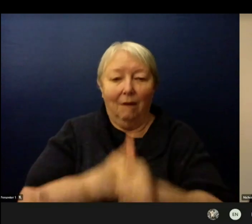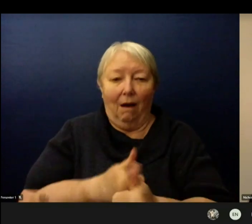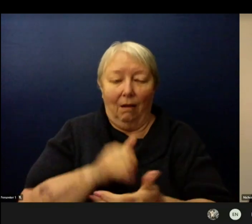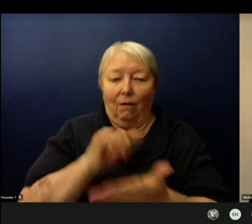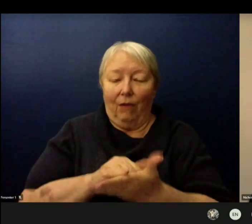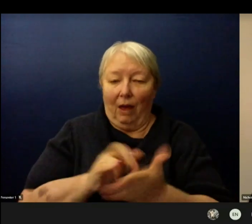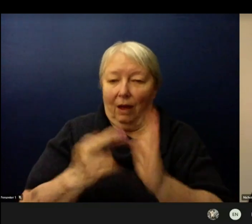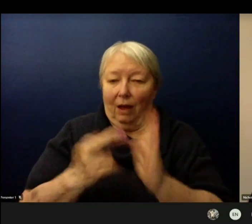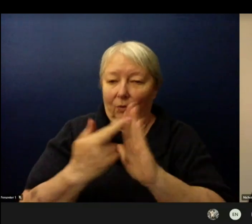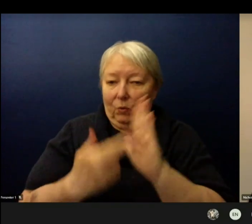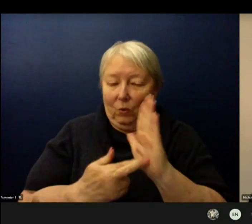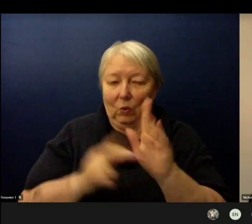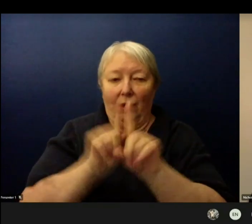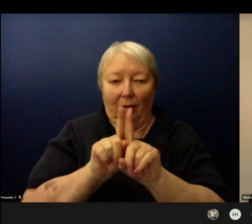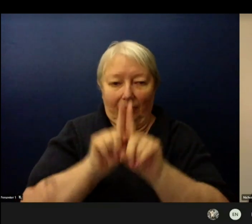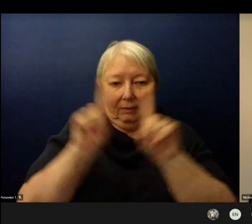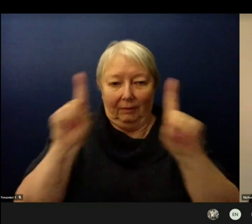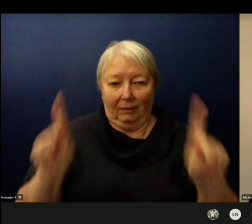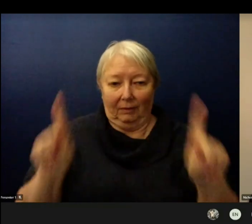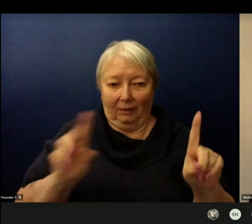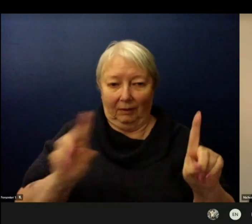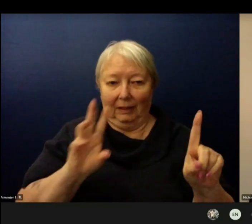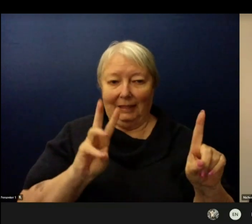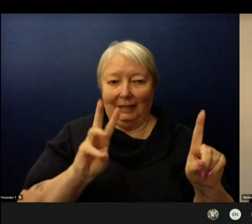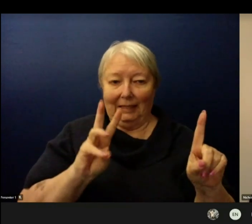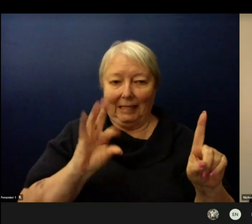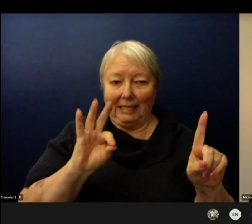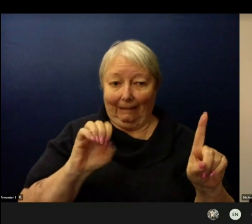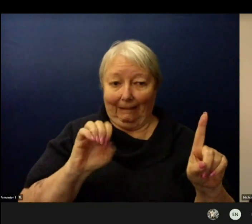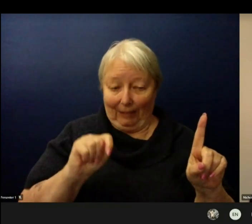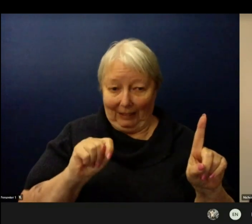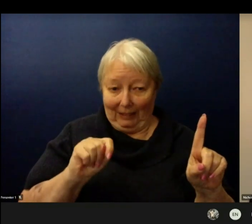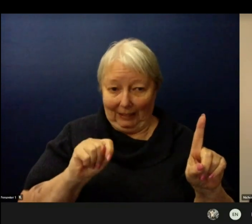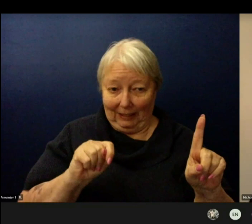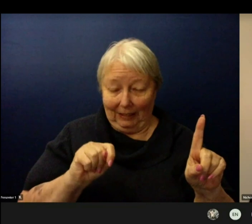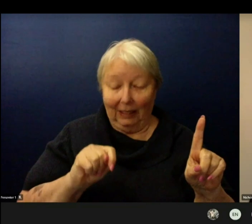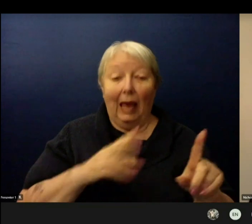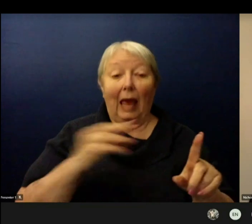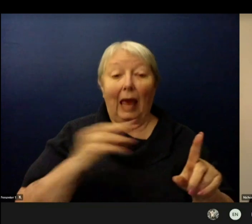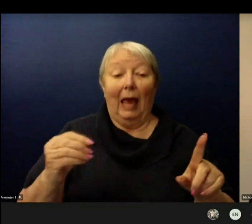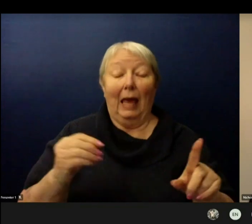and cleaning of desks and commonly touched surfaces will take place between classes.